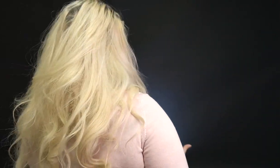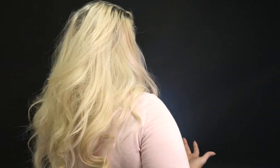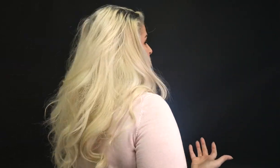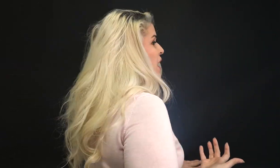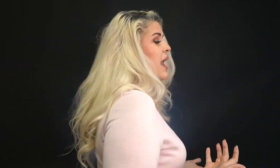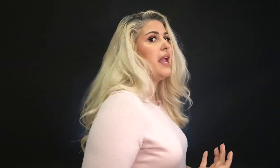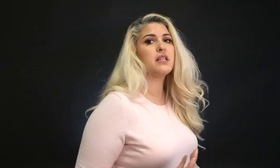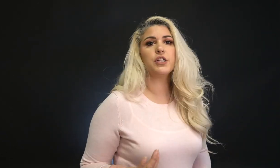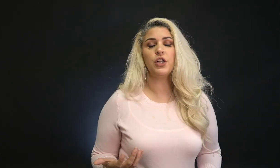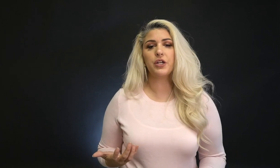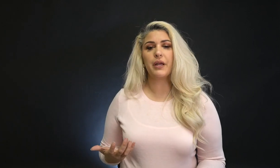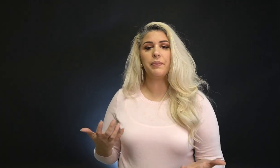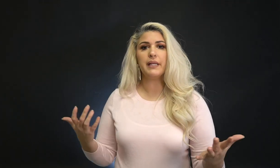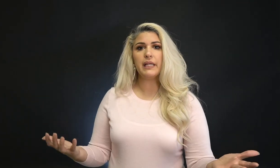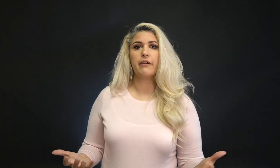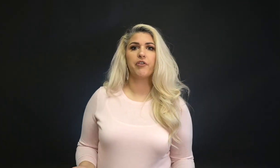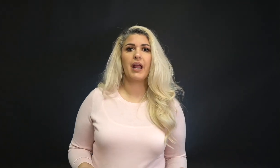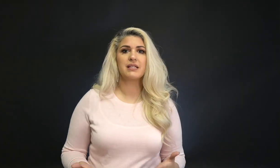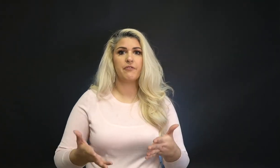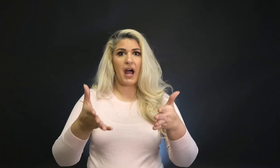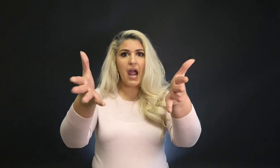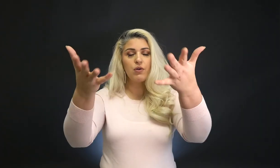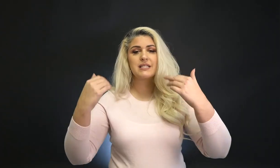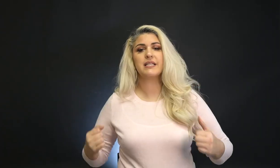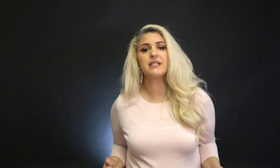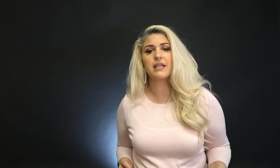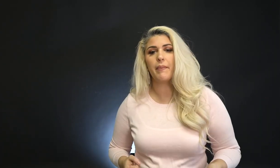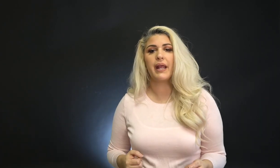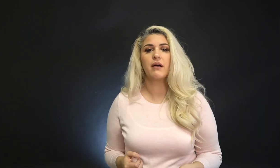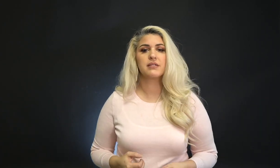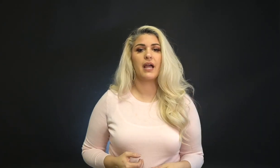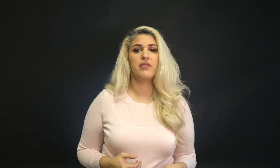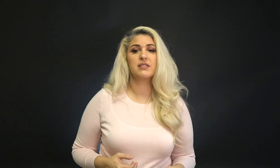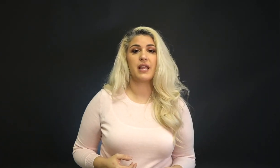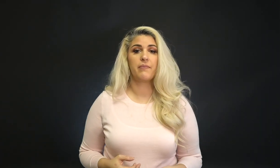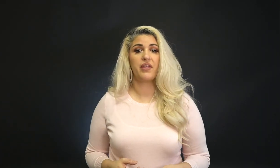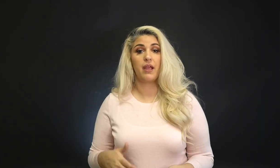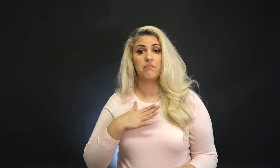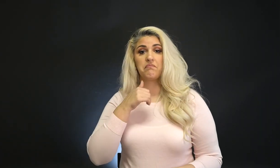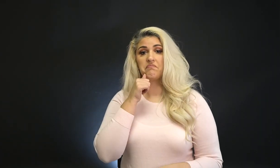Okay, it's gonna look completely different, as if was seeing somebody else sign the same thing.